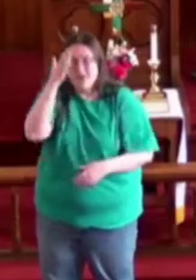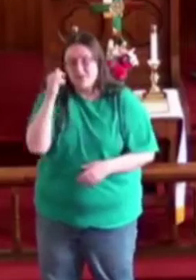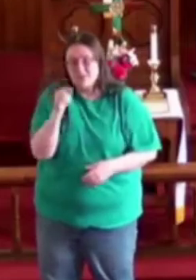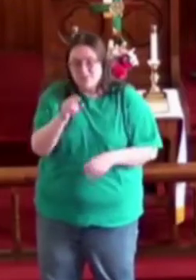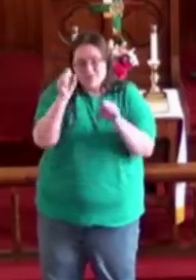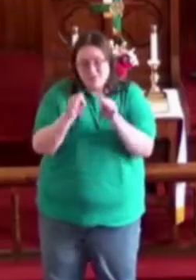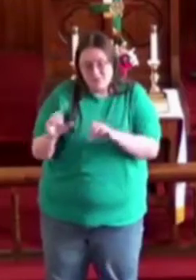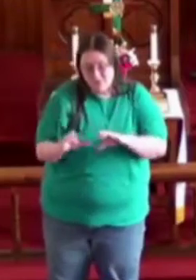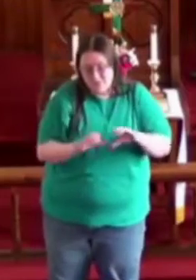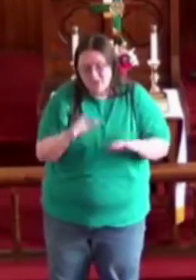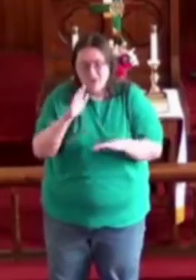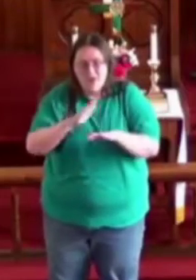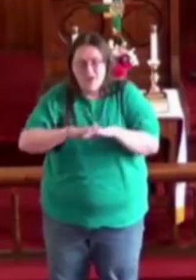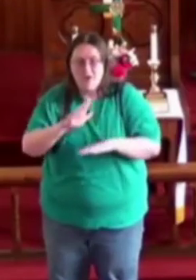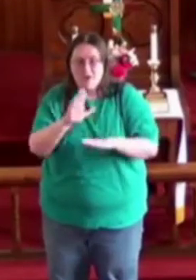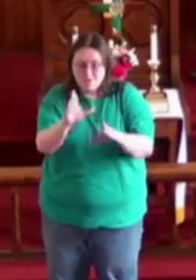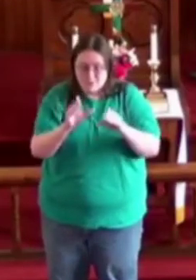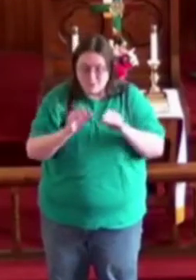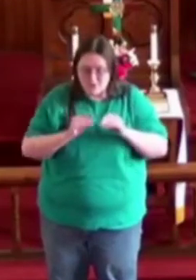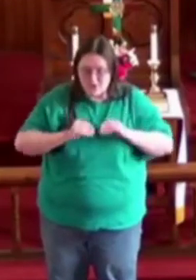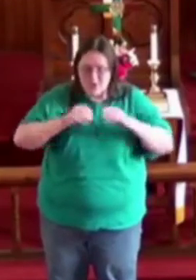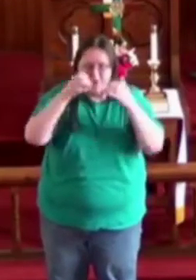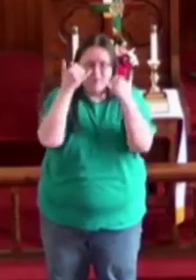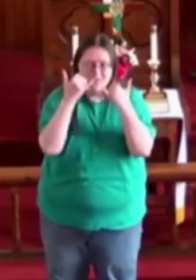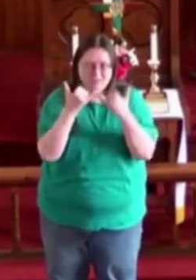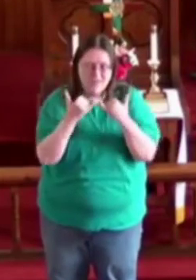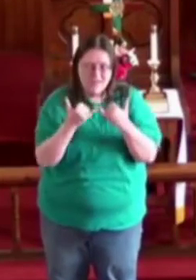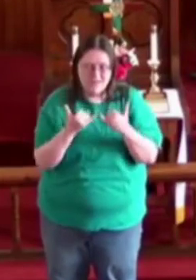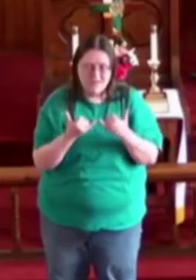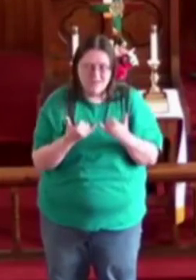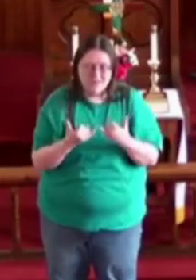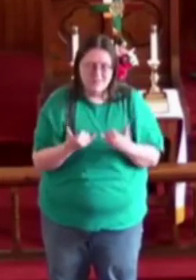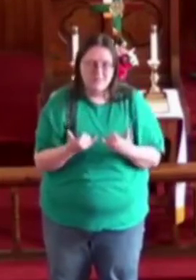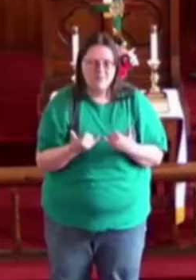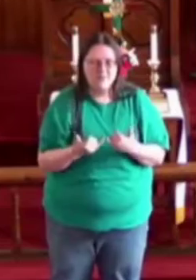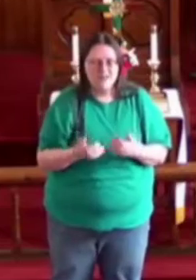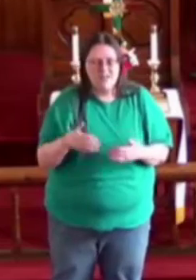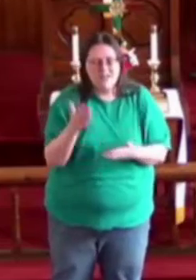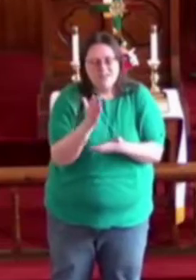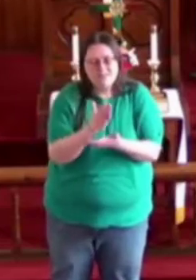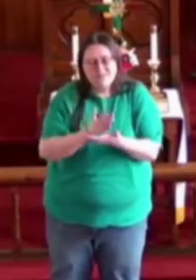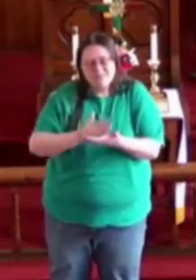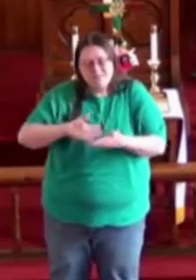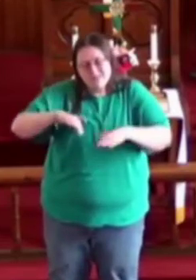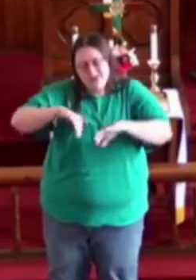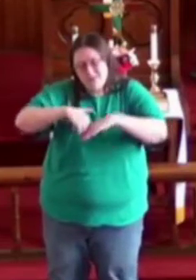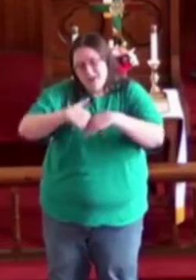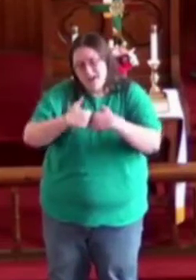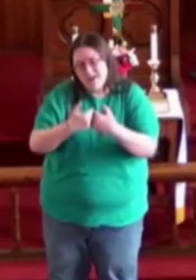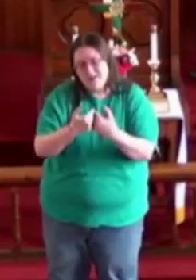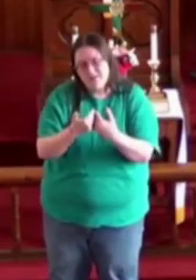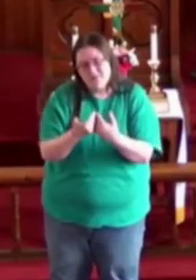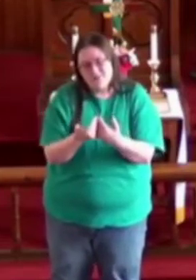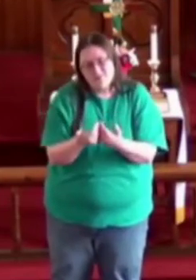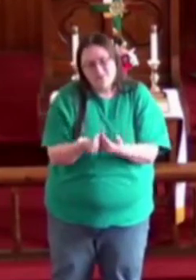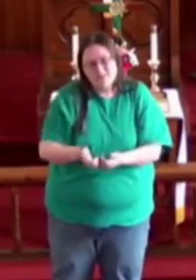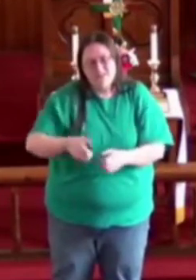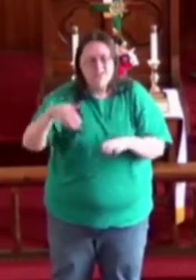'Cause you could do it on your own now Somehow